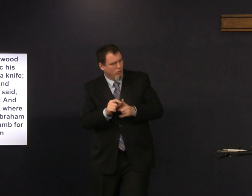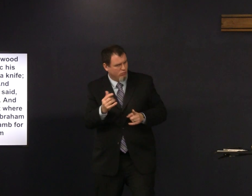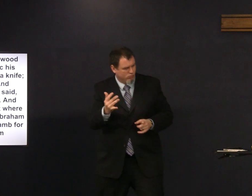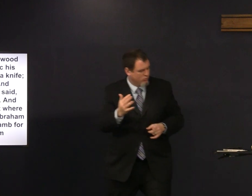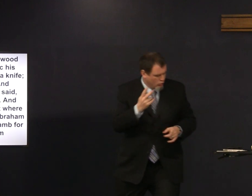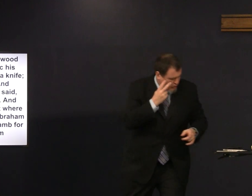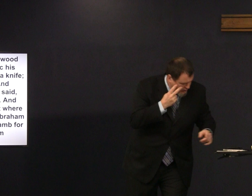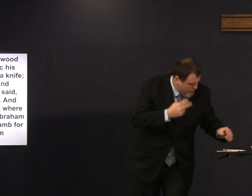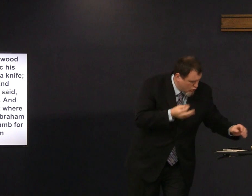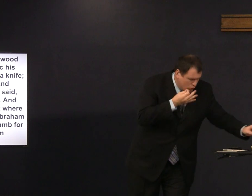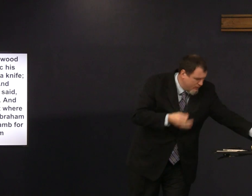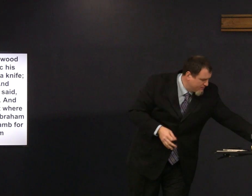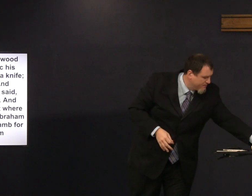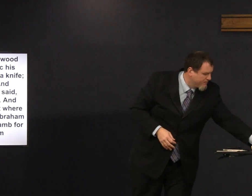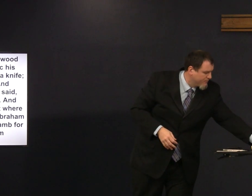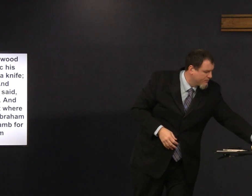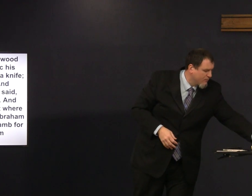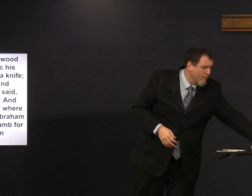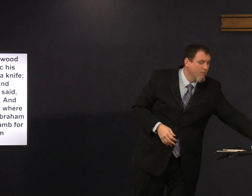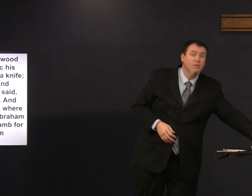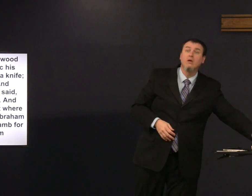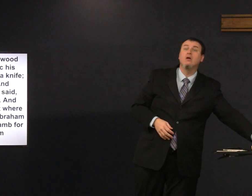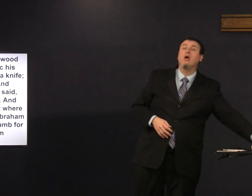so why are we emphasizing that word we'll see you soon